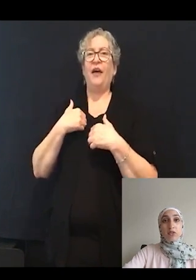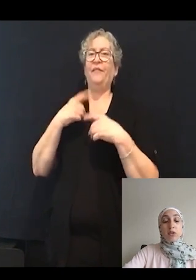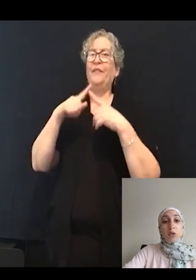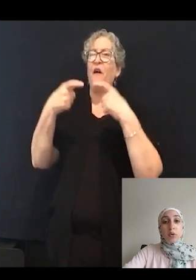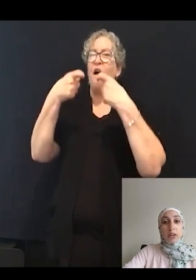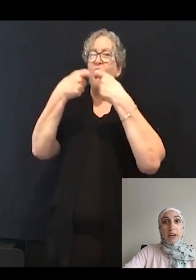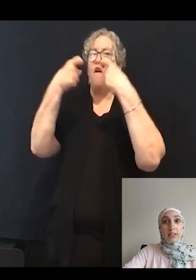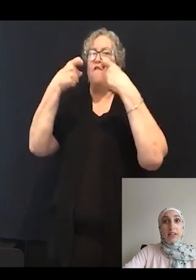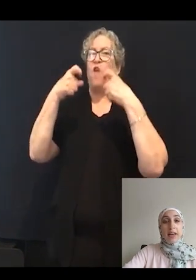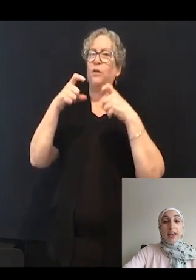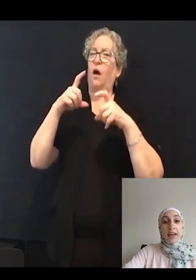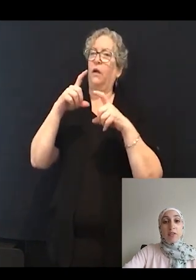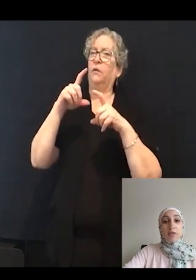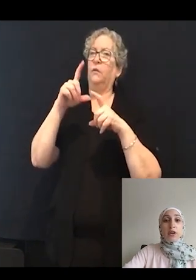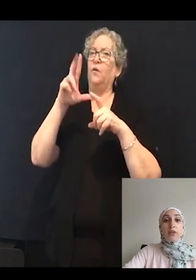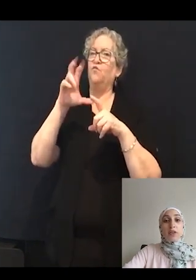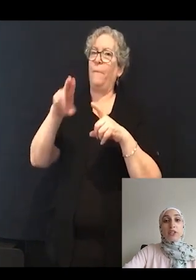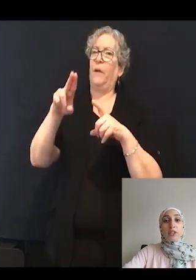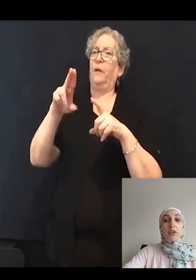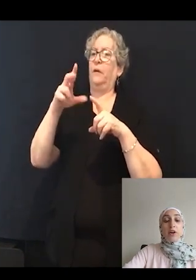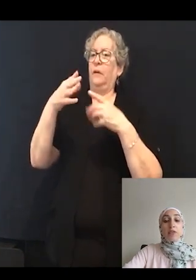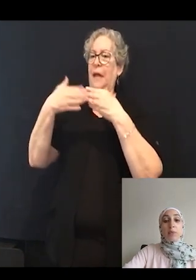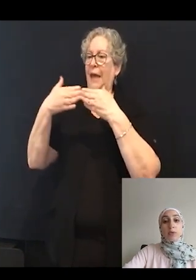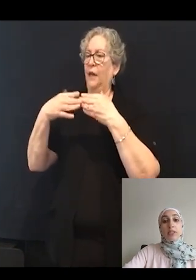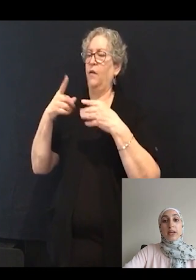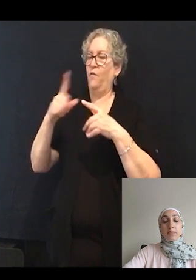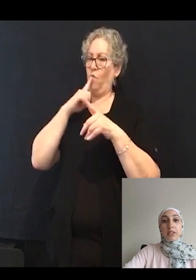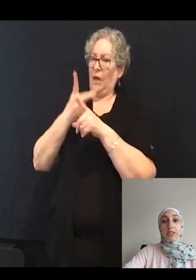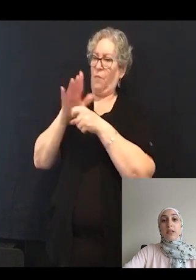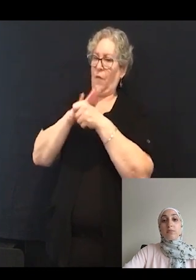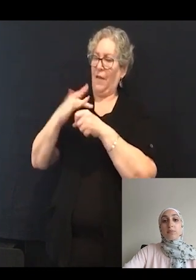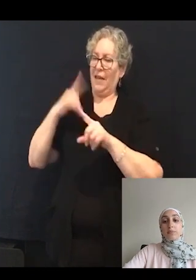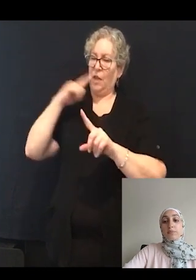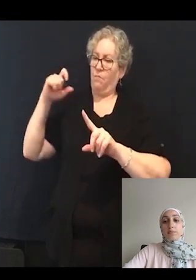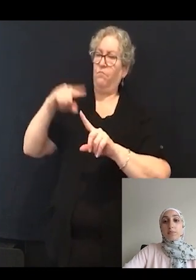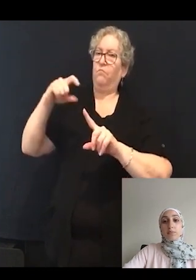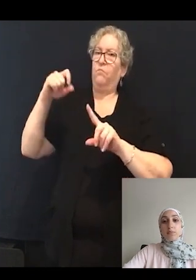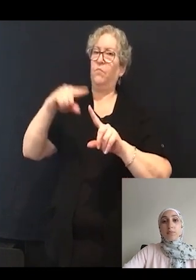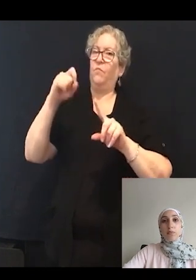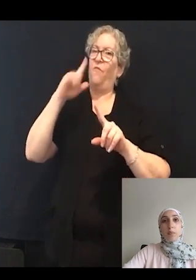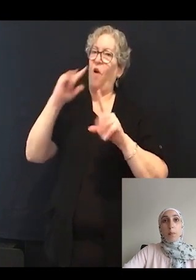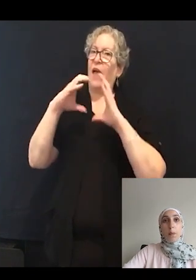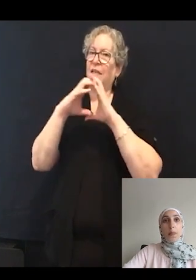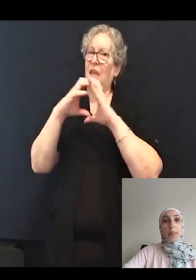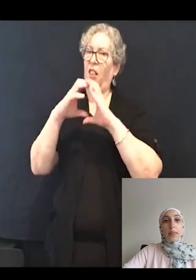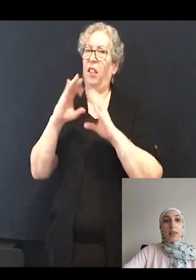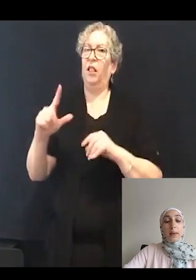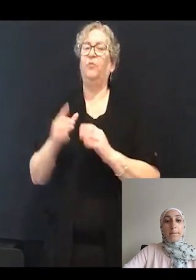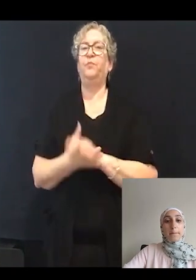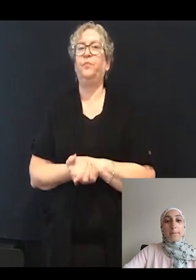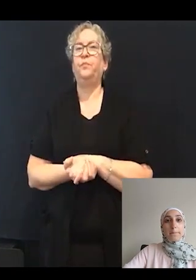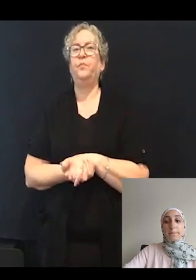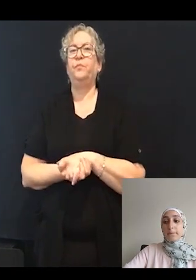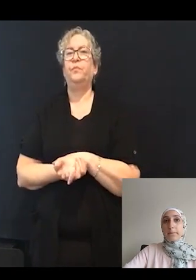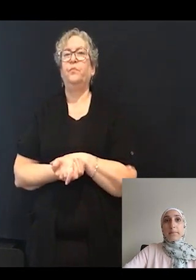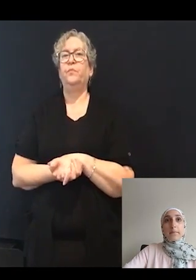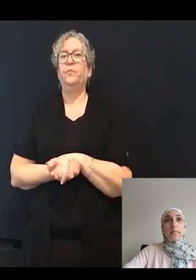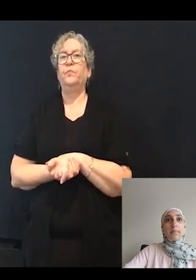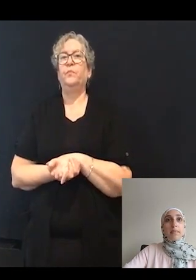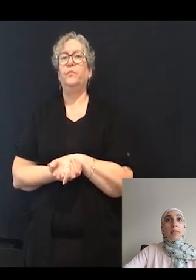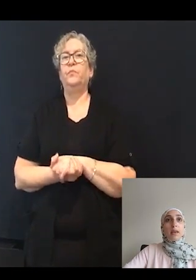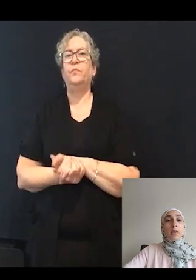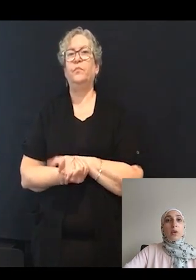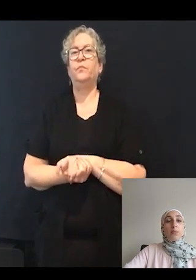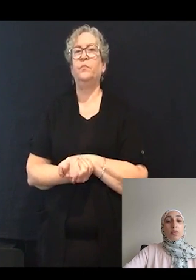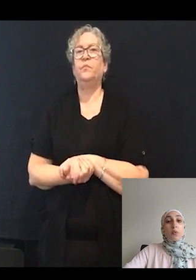to localize and for innovation of the post synaptic cell.